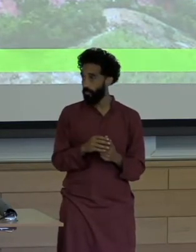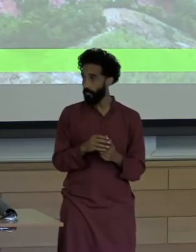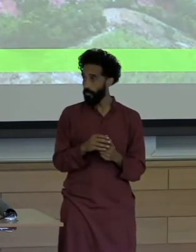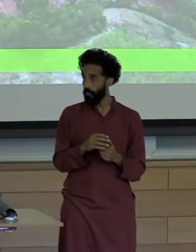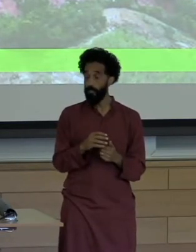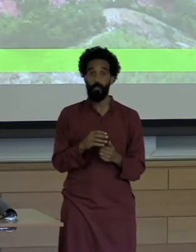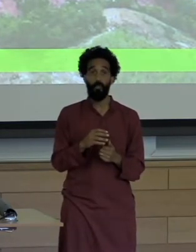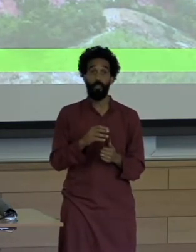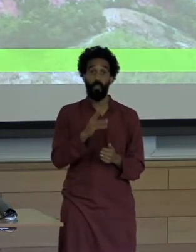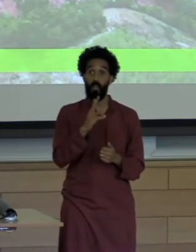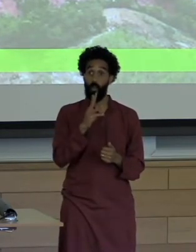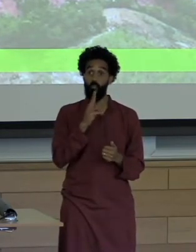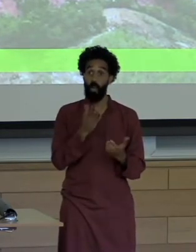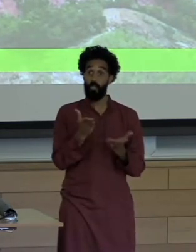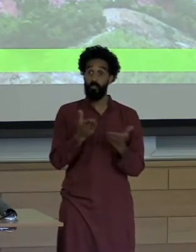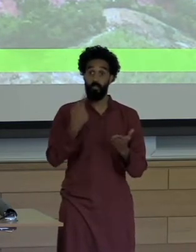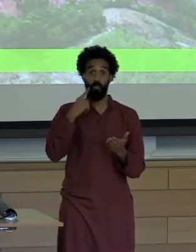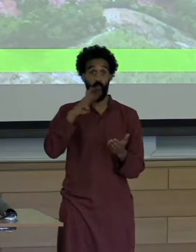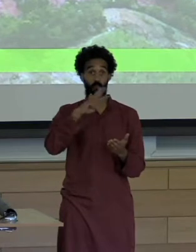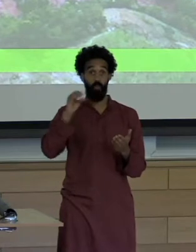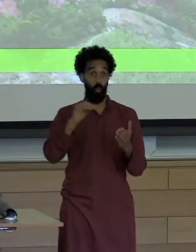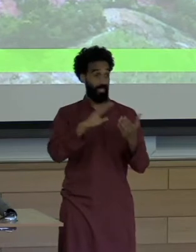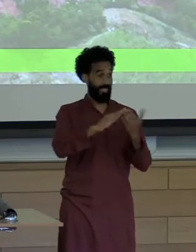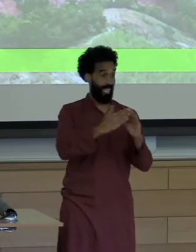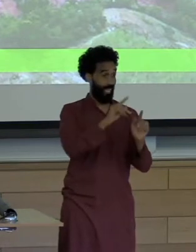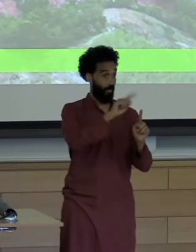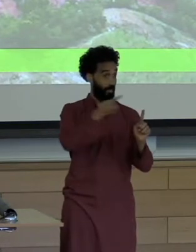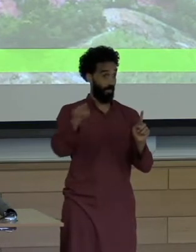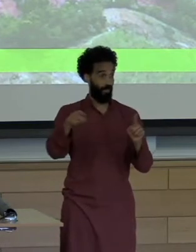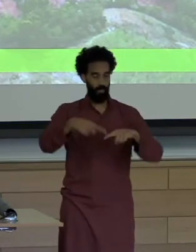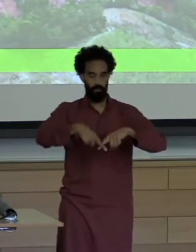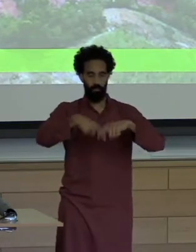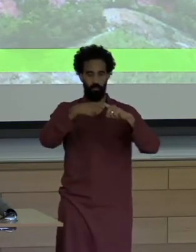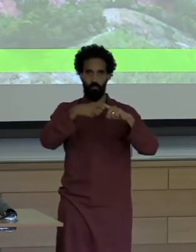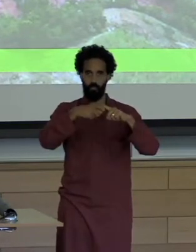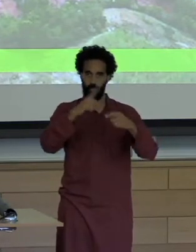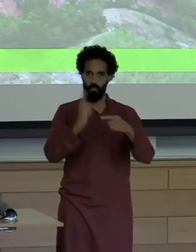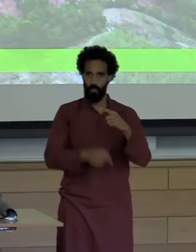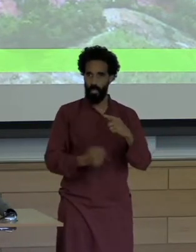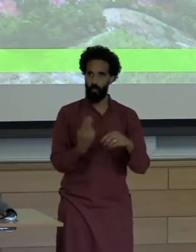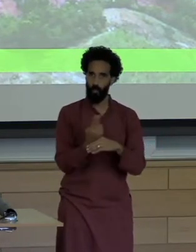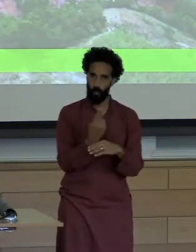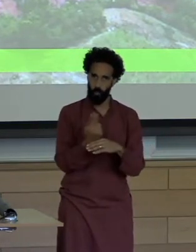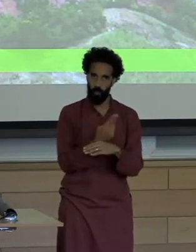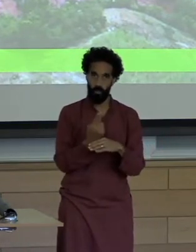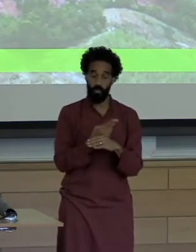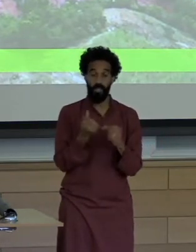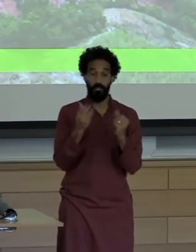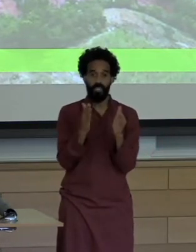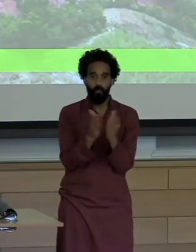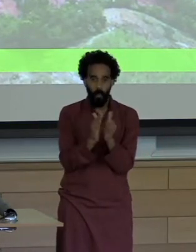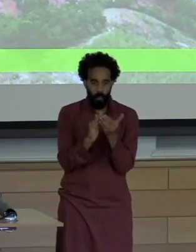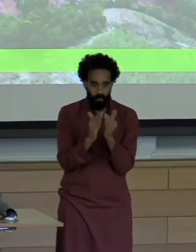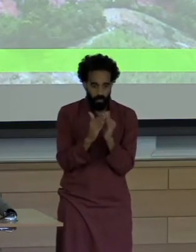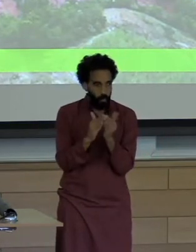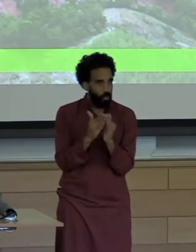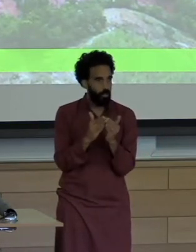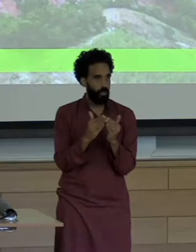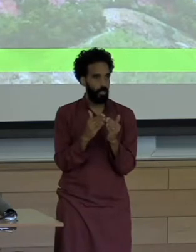municipalities and villages throughout were having to reconsider